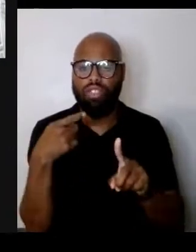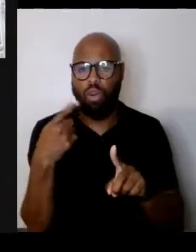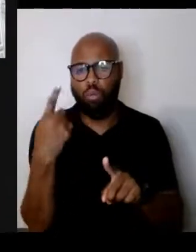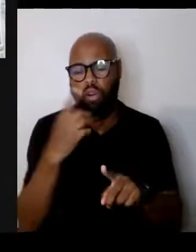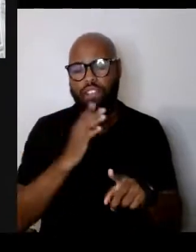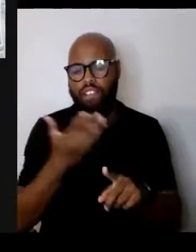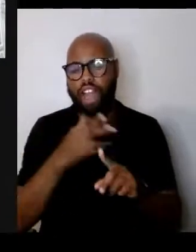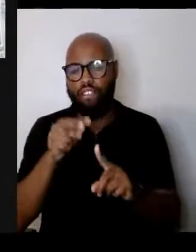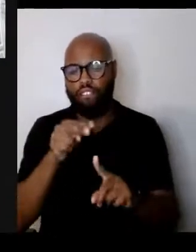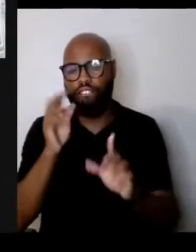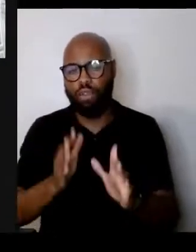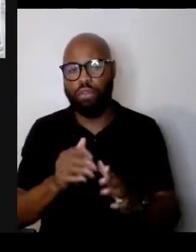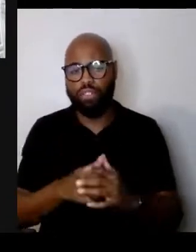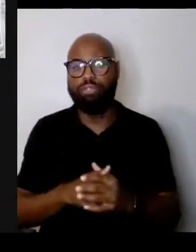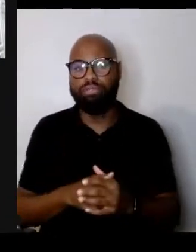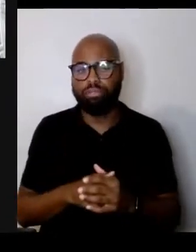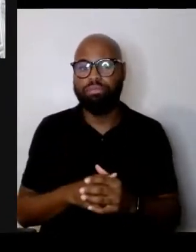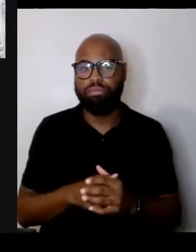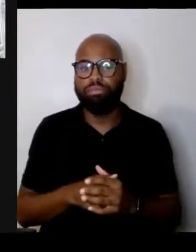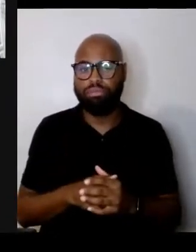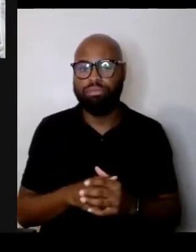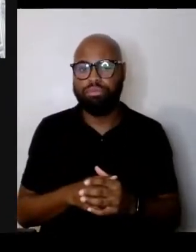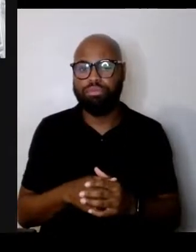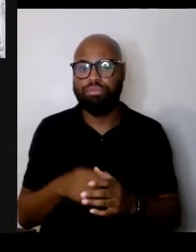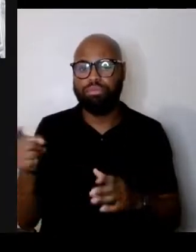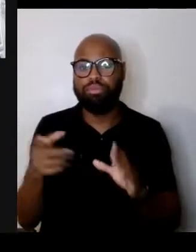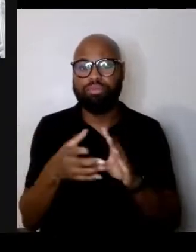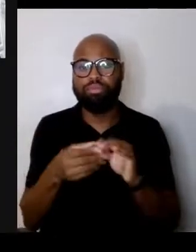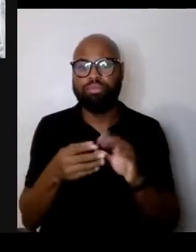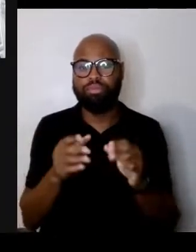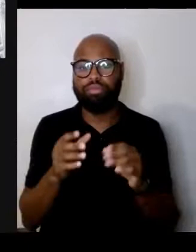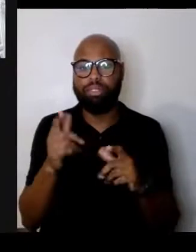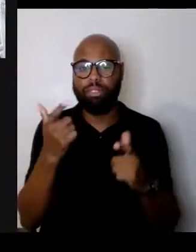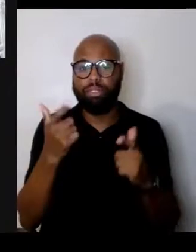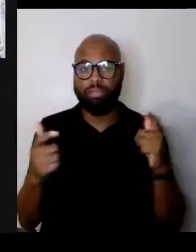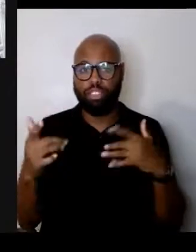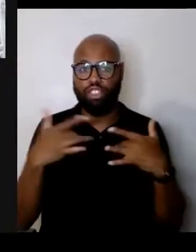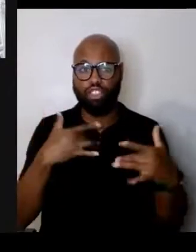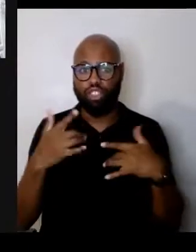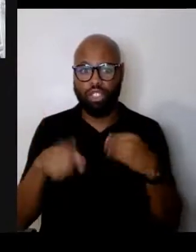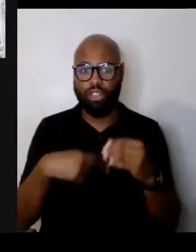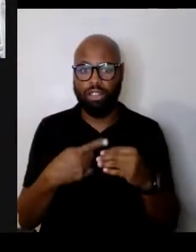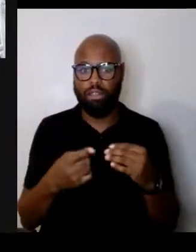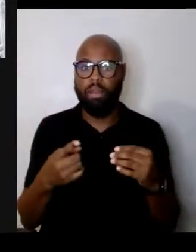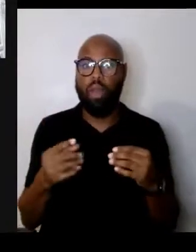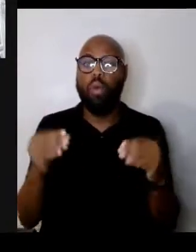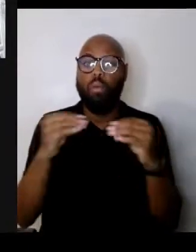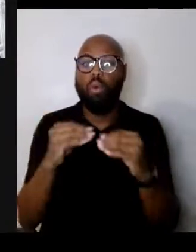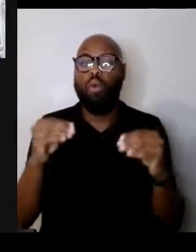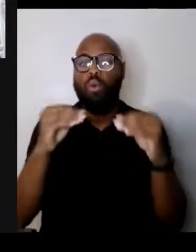One of our viewers writes that his biggest concern is the rising hostilities and hate against Jews,